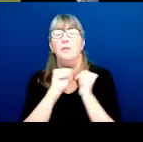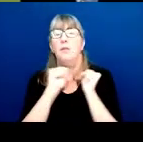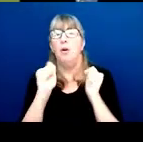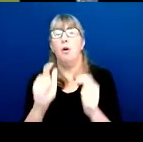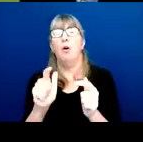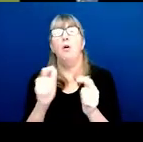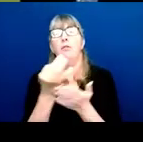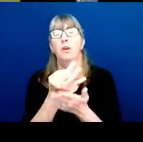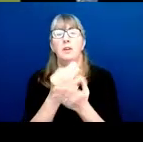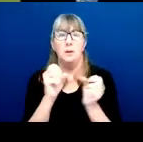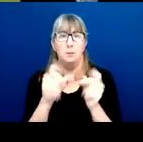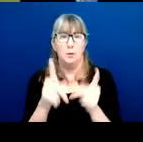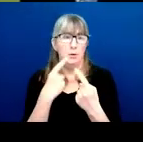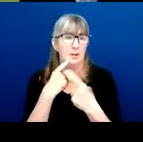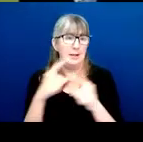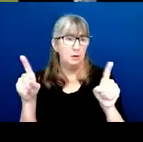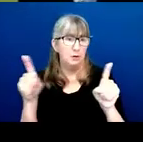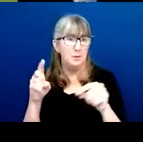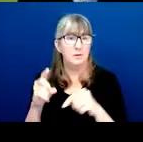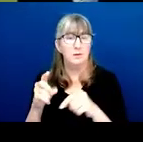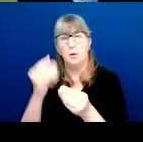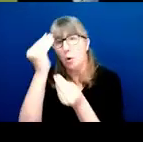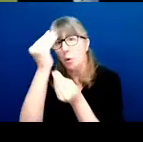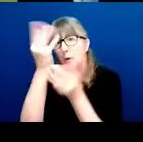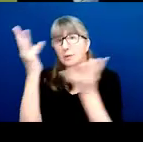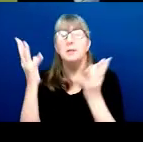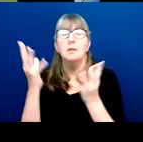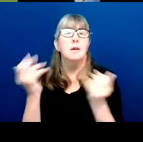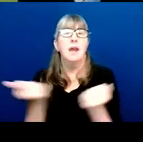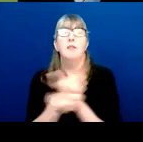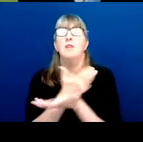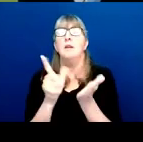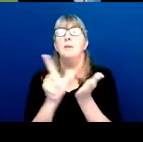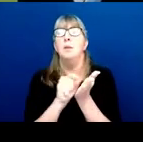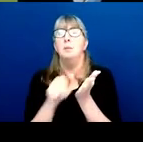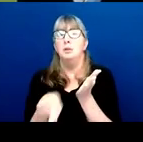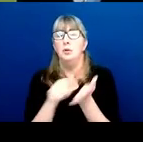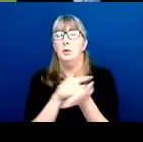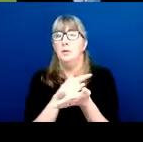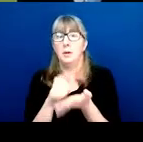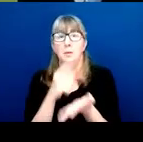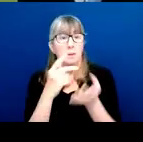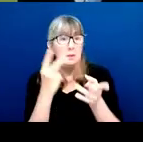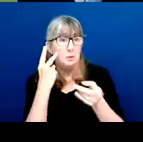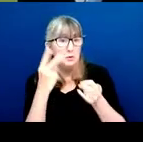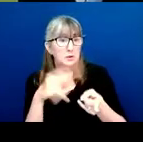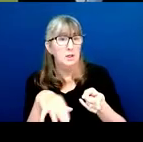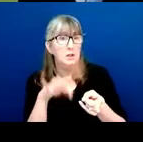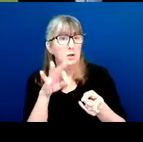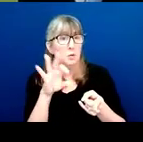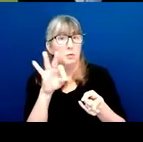the notices and other things that have been published during that week. You might find a new FOA. You might find a policy change